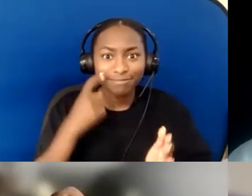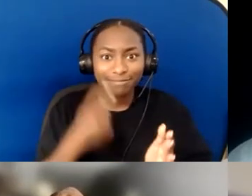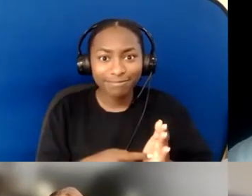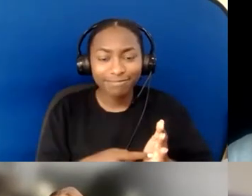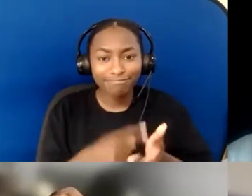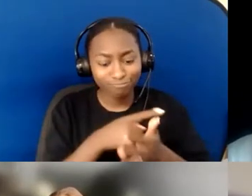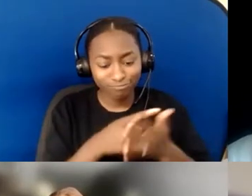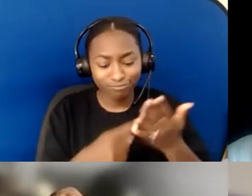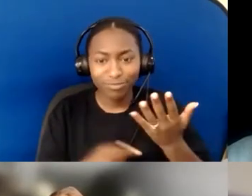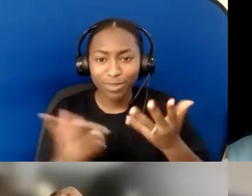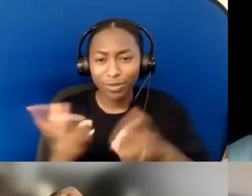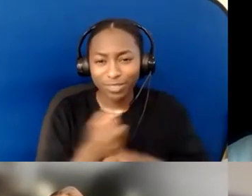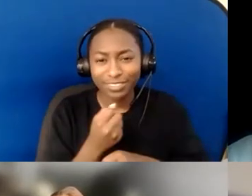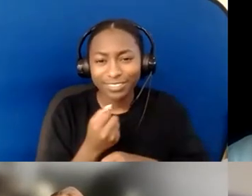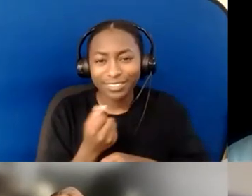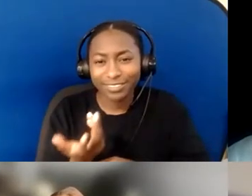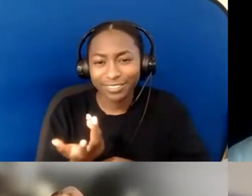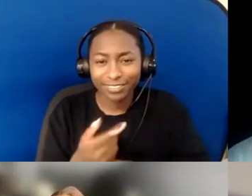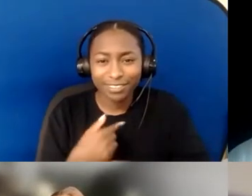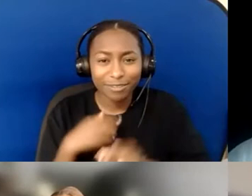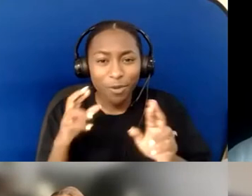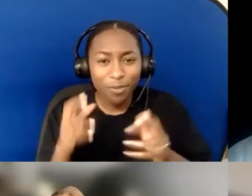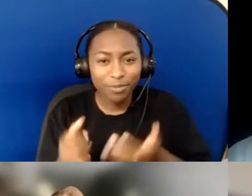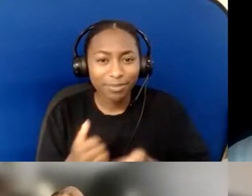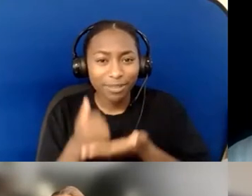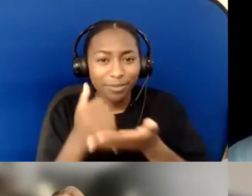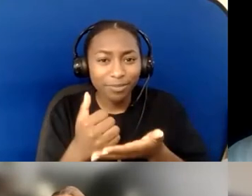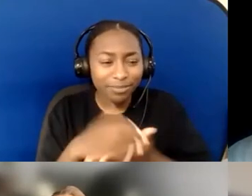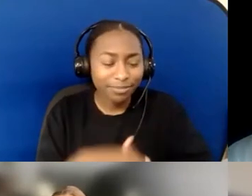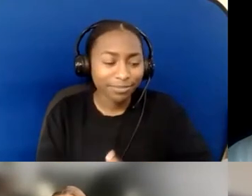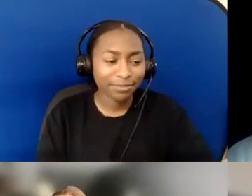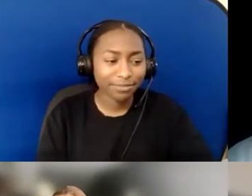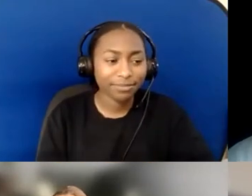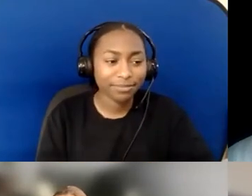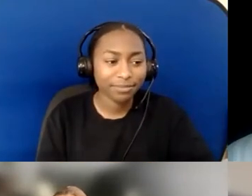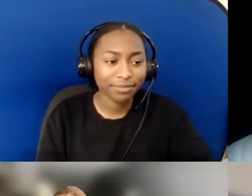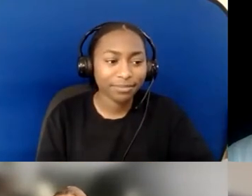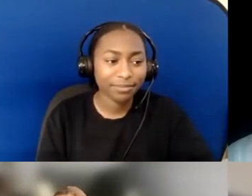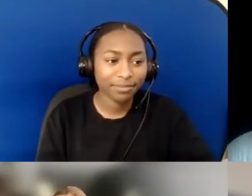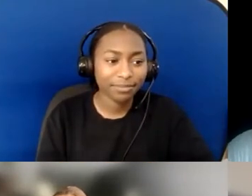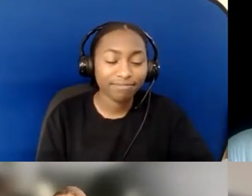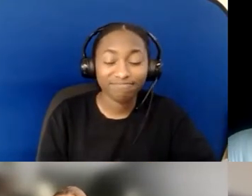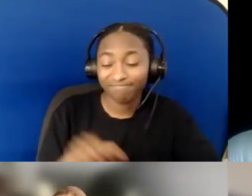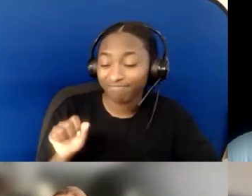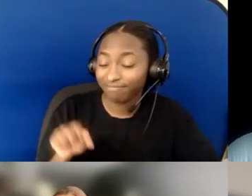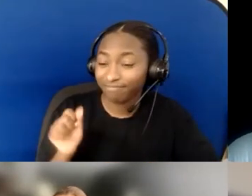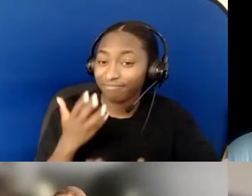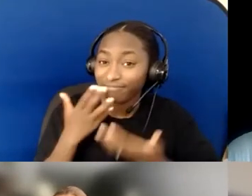Hope that helps. Thank you so much. That is a beautiful articulation of it.